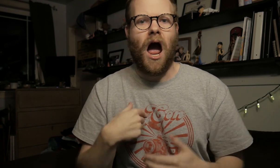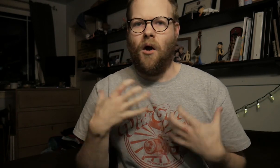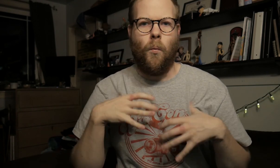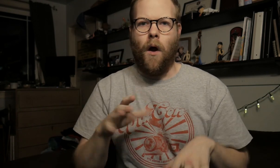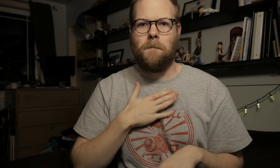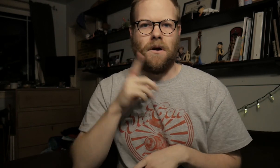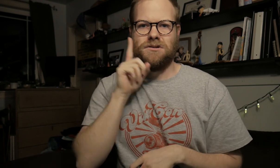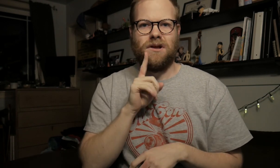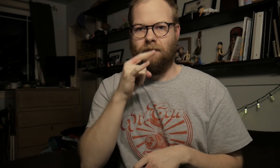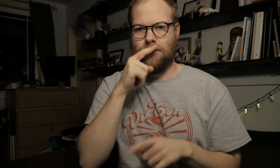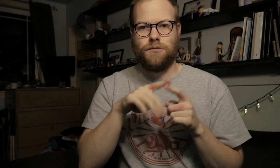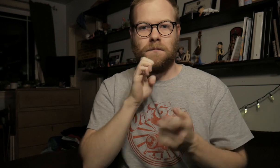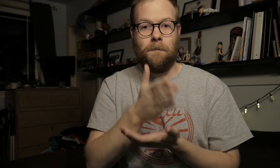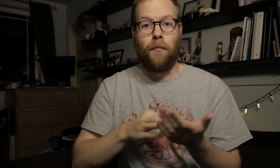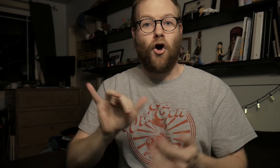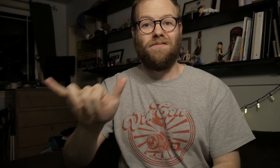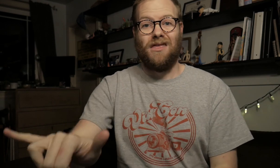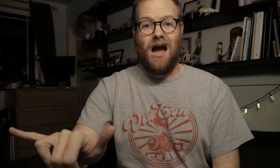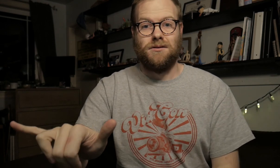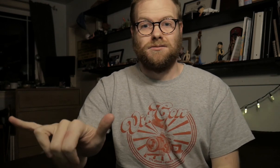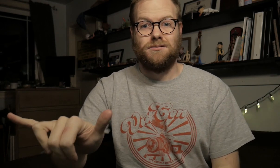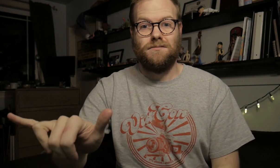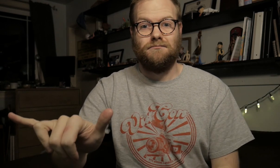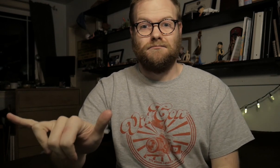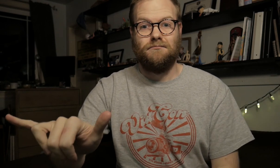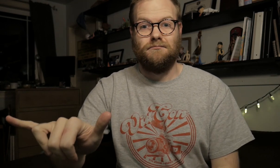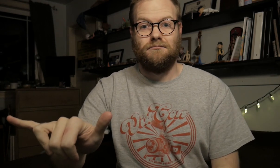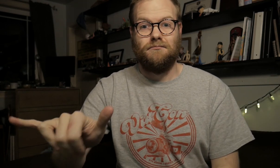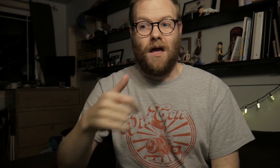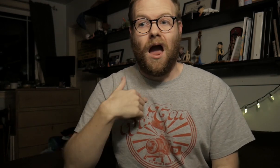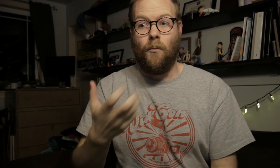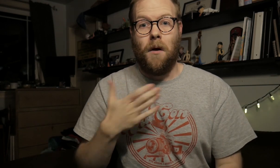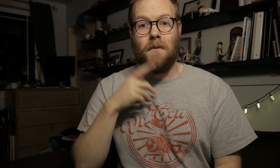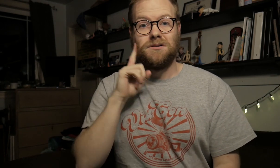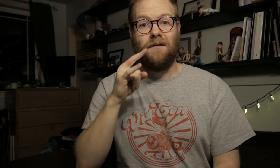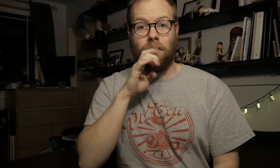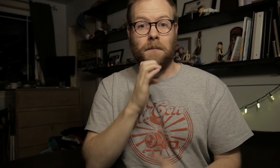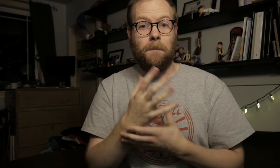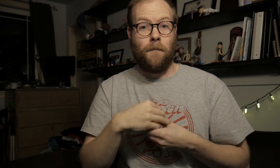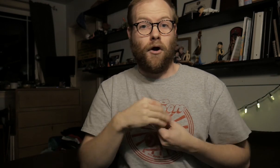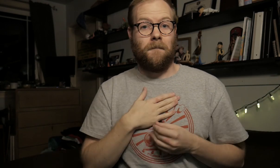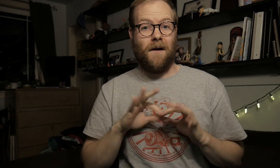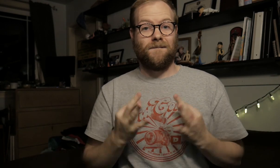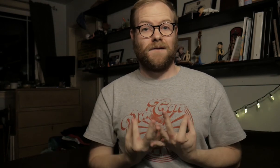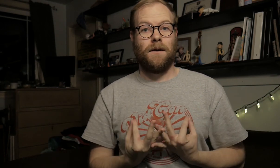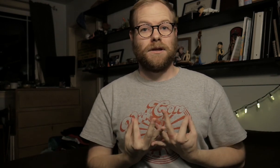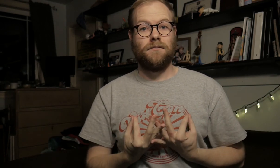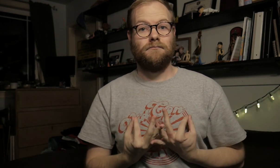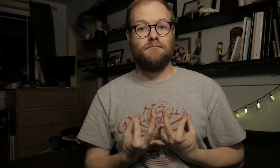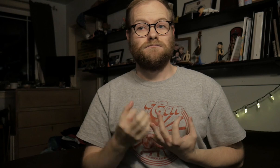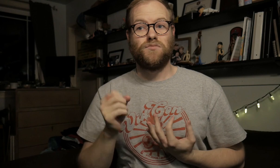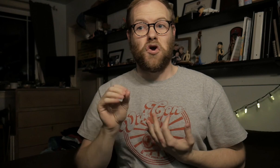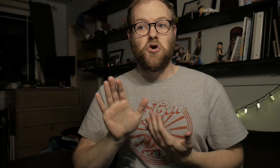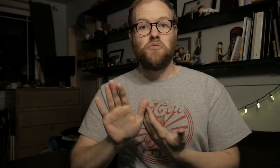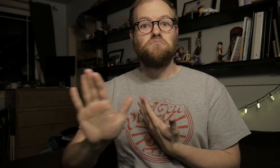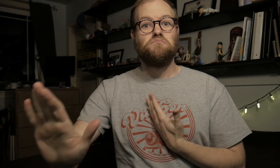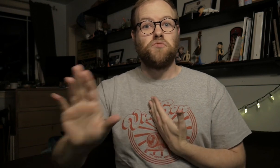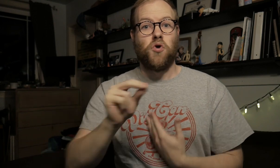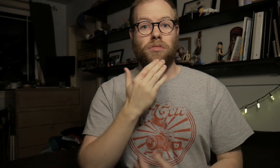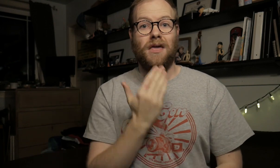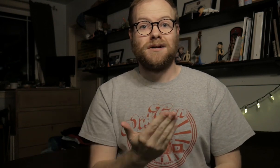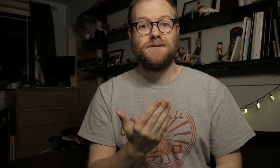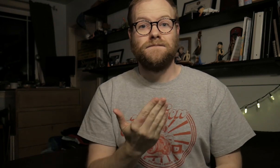"I don't want my deaf kid to be part of *that.* I want my deaf kid to be part of my family. So... No thanks."